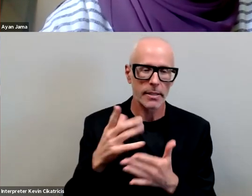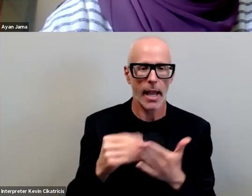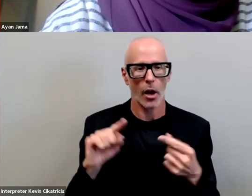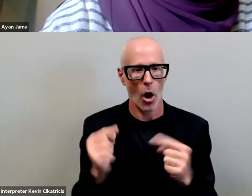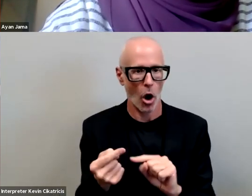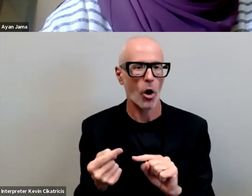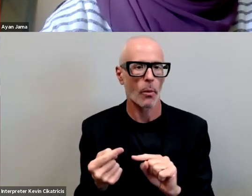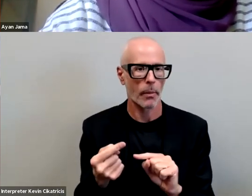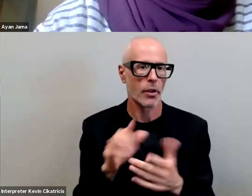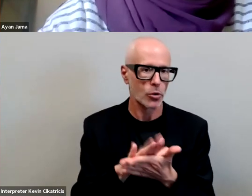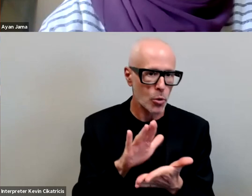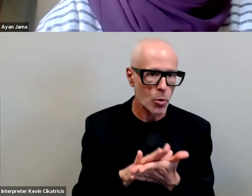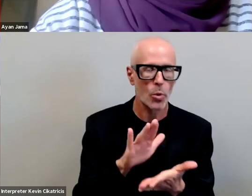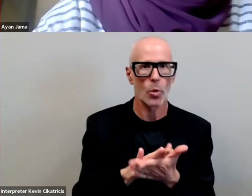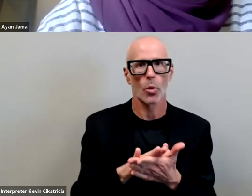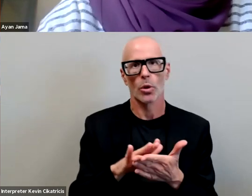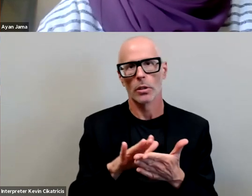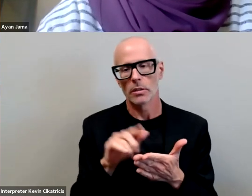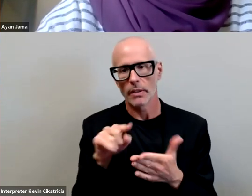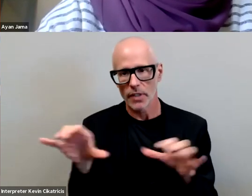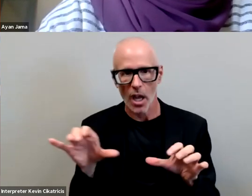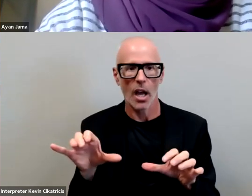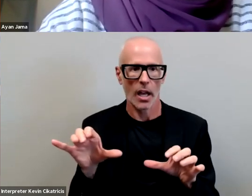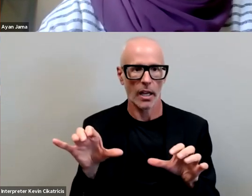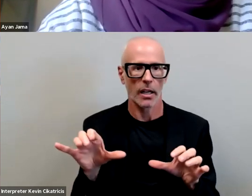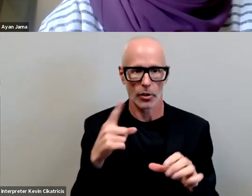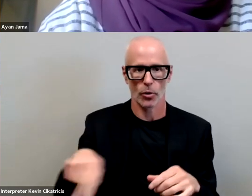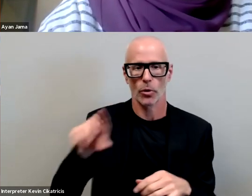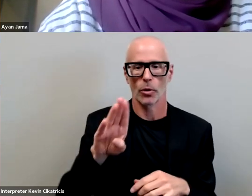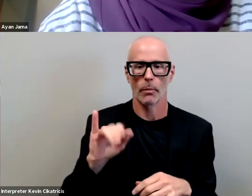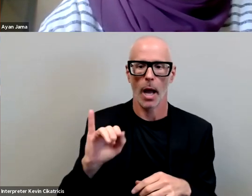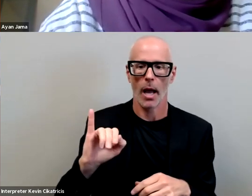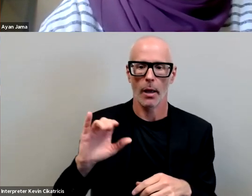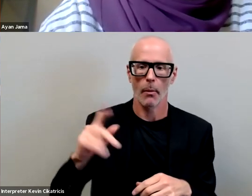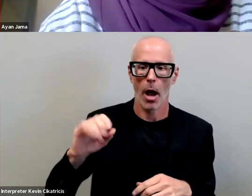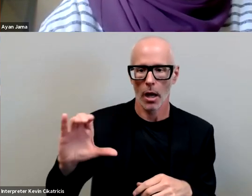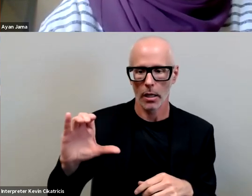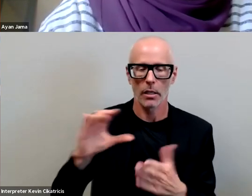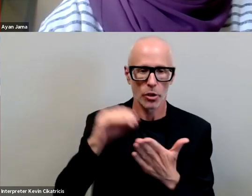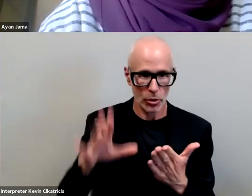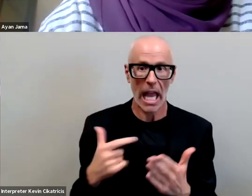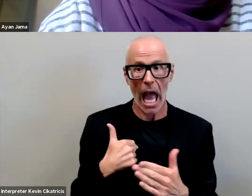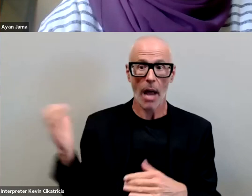schools have done to BIPOC students as a returning student i'm 55 years old